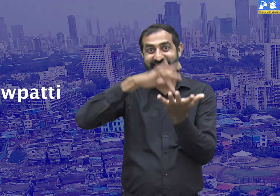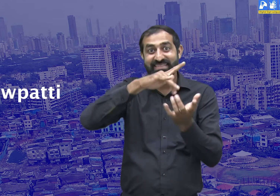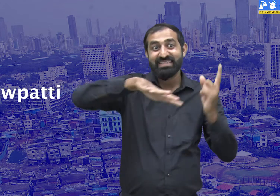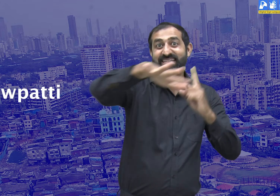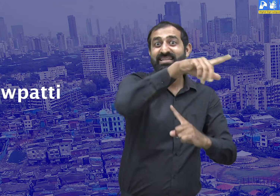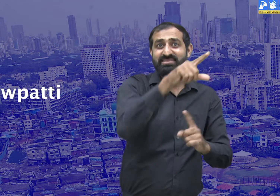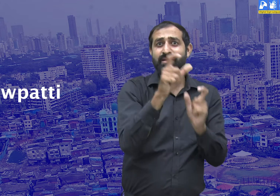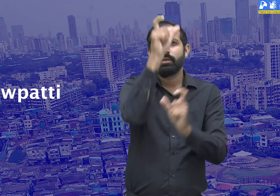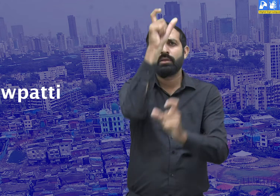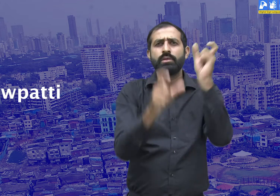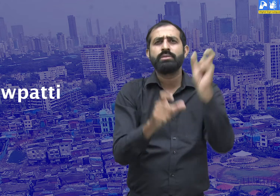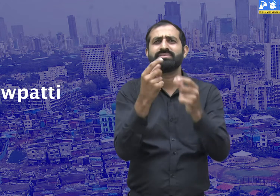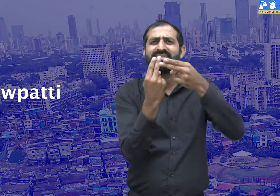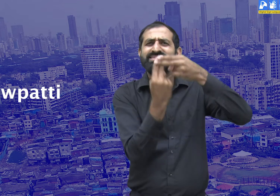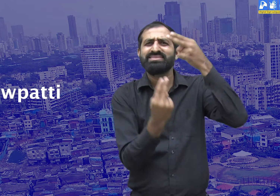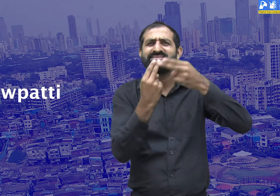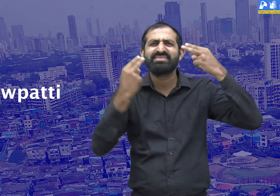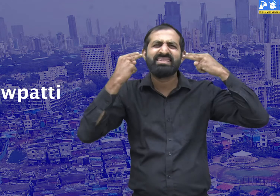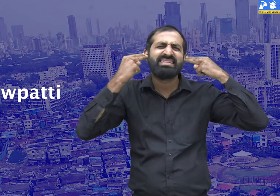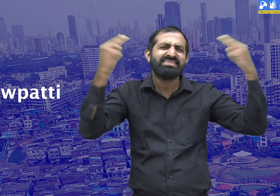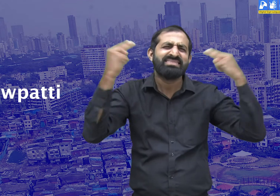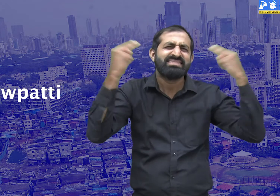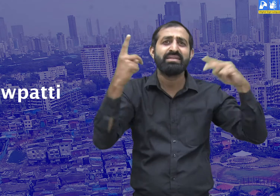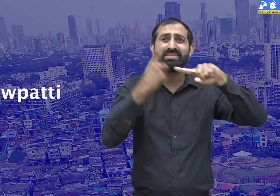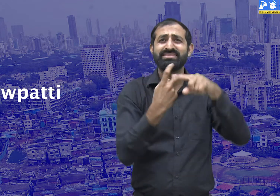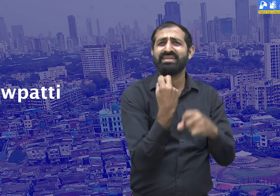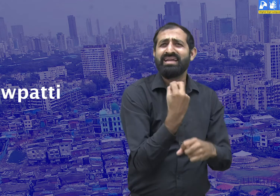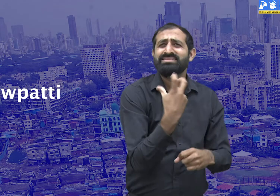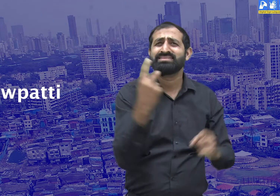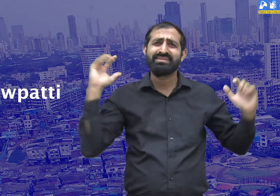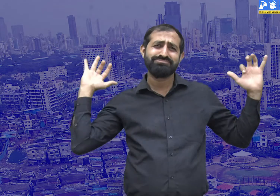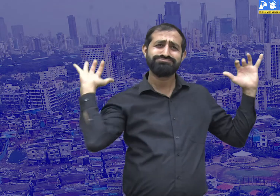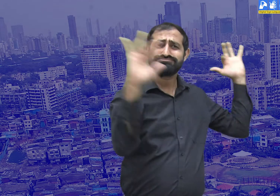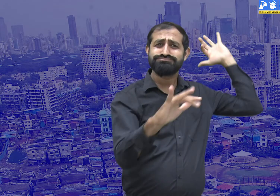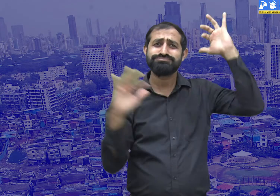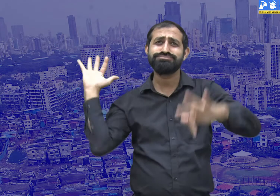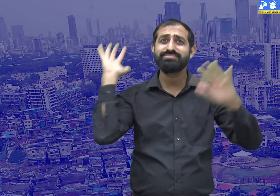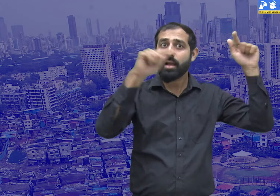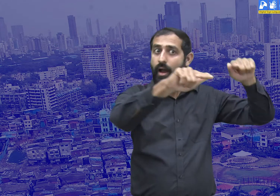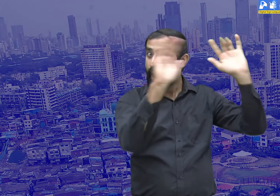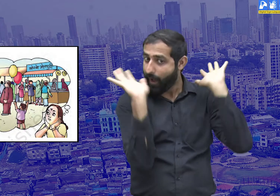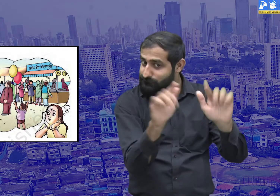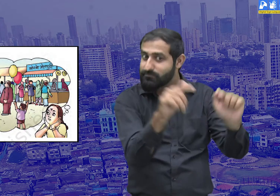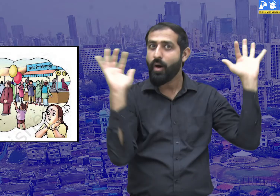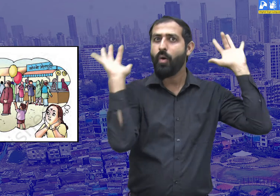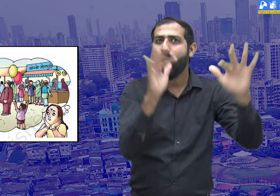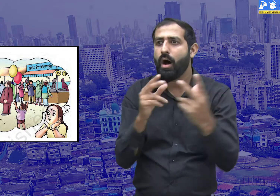They say that big film stars also come there.